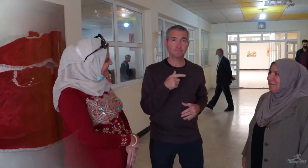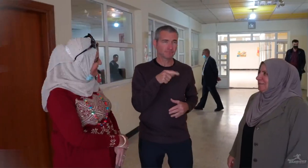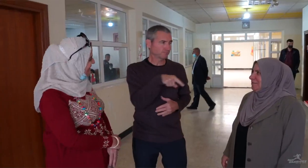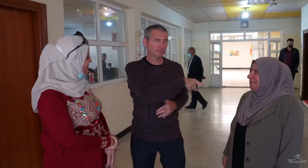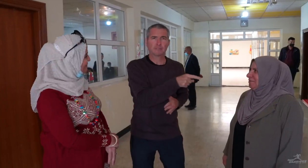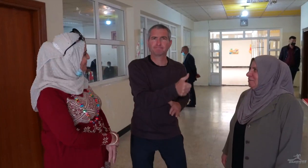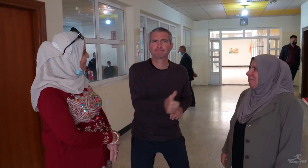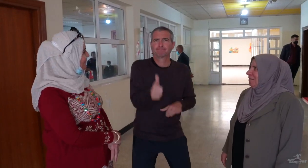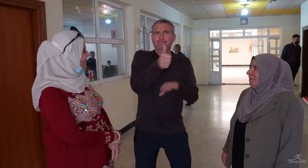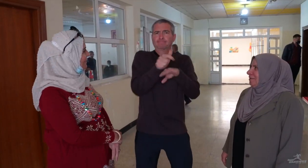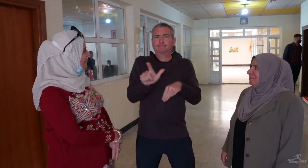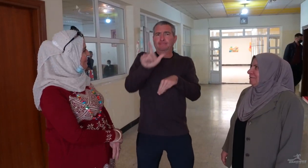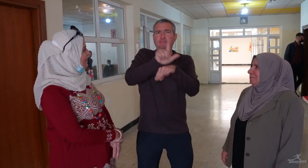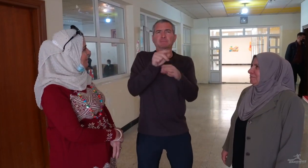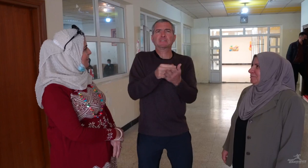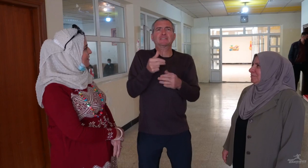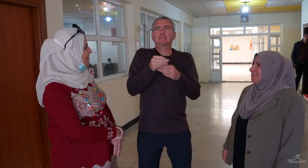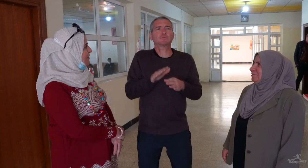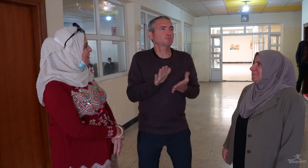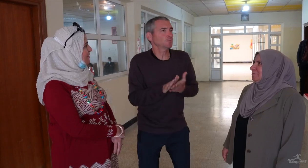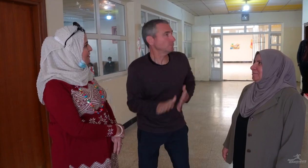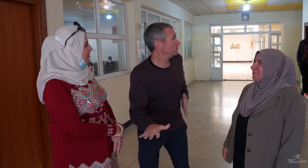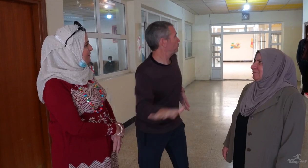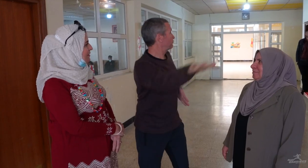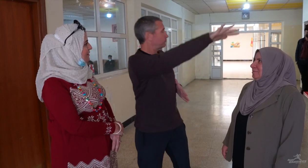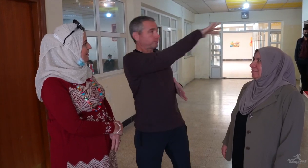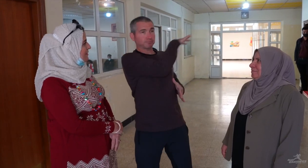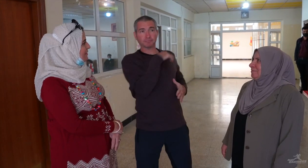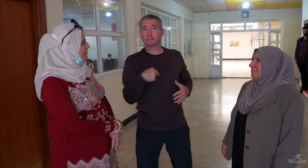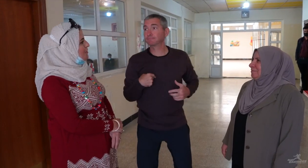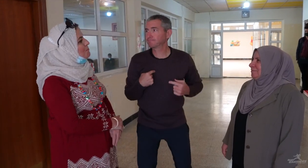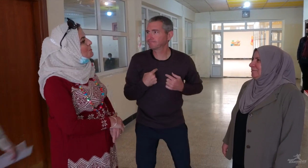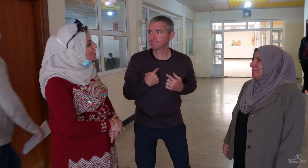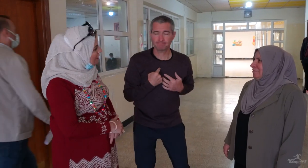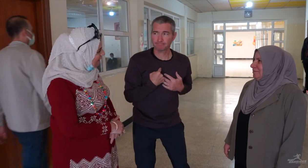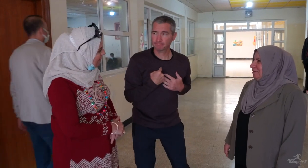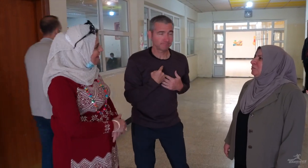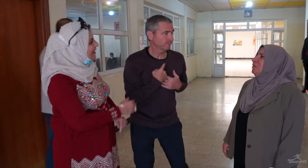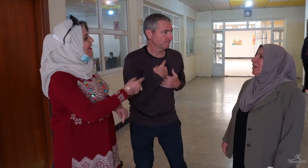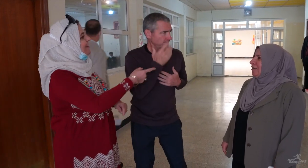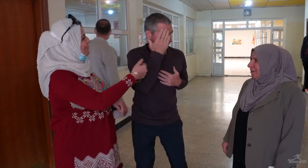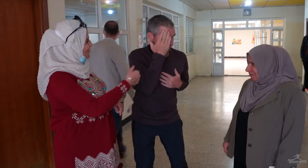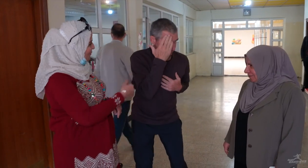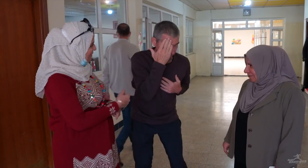This is the person who leads this school. I want to express my gratitude.